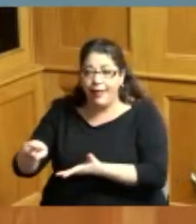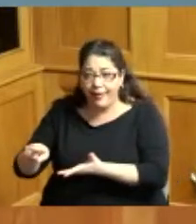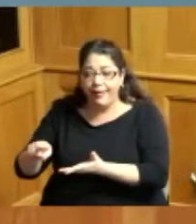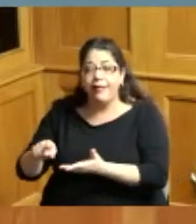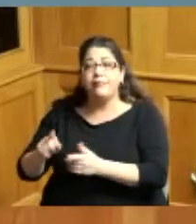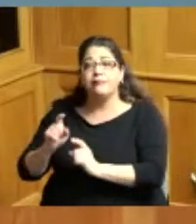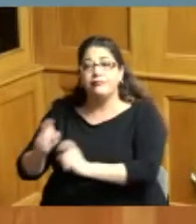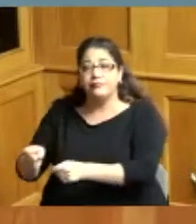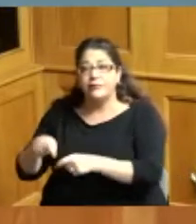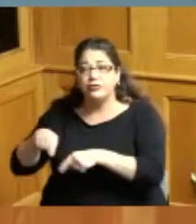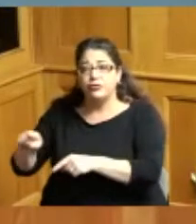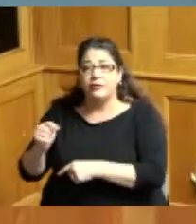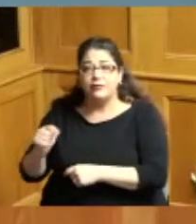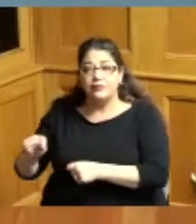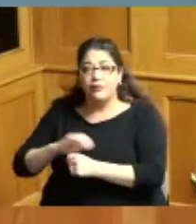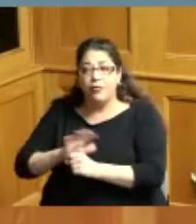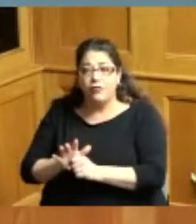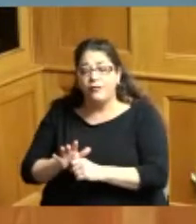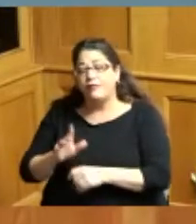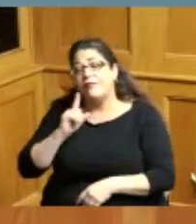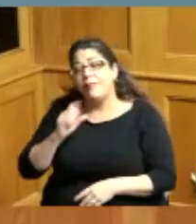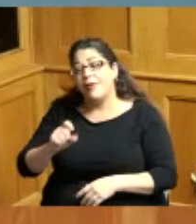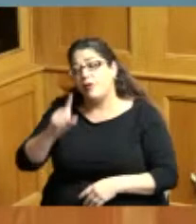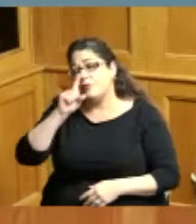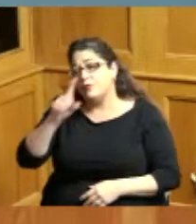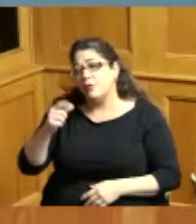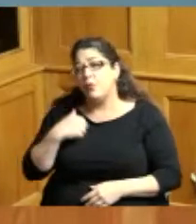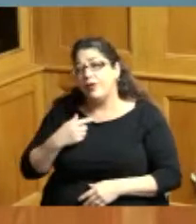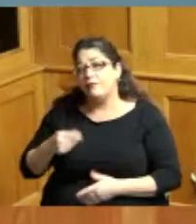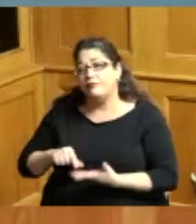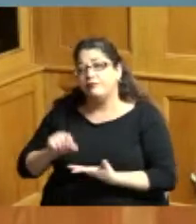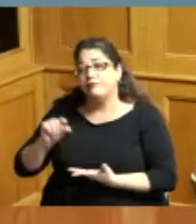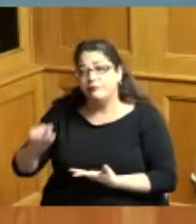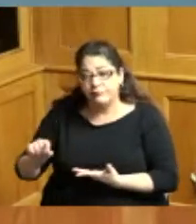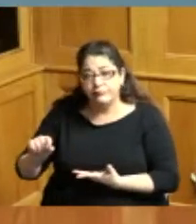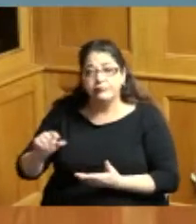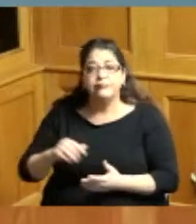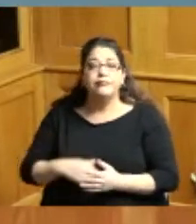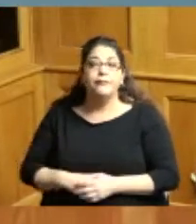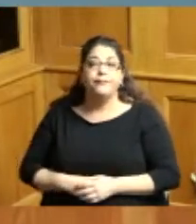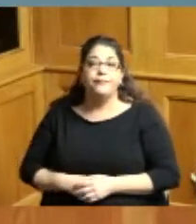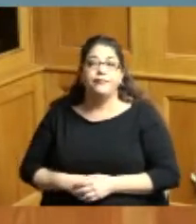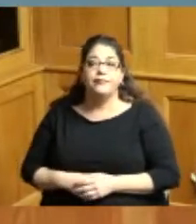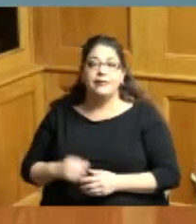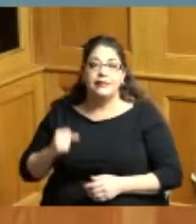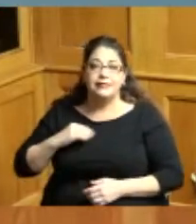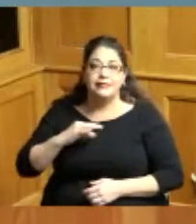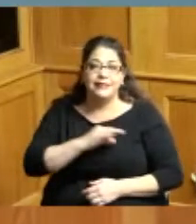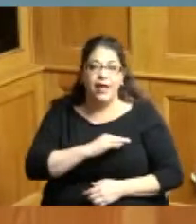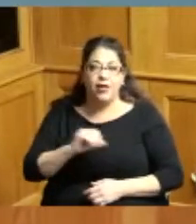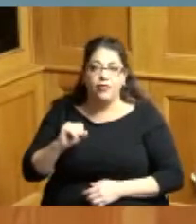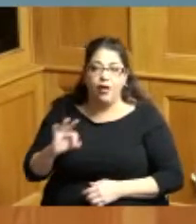the Covid and making sure that we supplement them a lot of our staff were off on Thursday and Friday